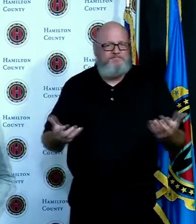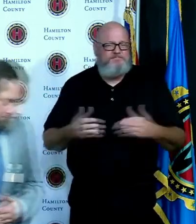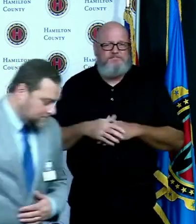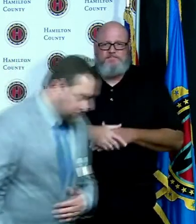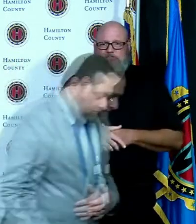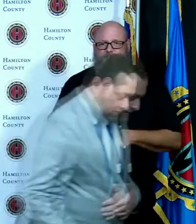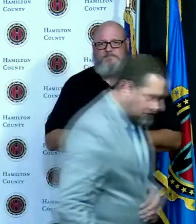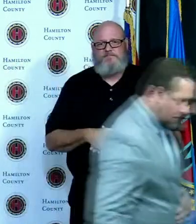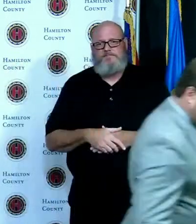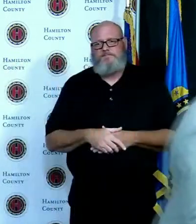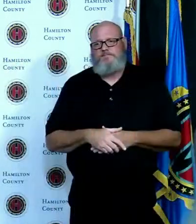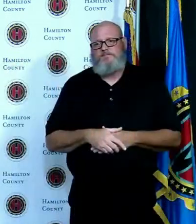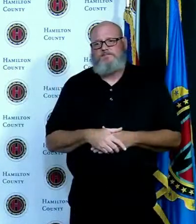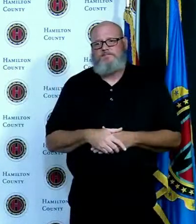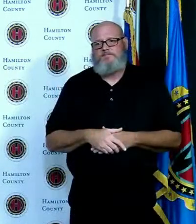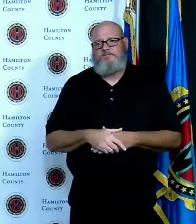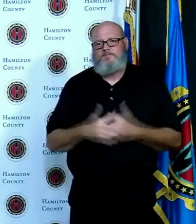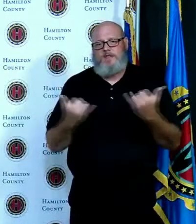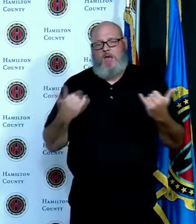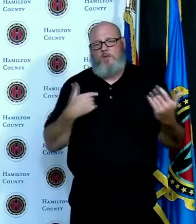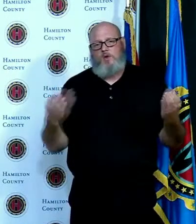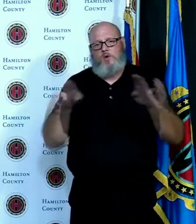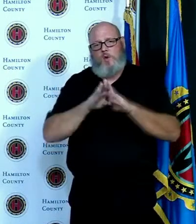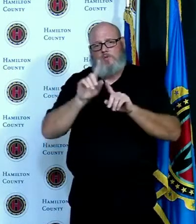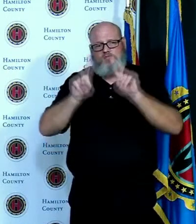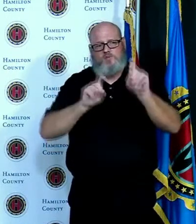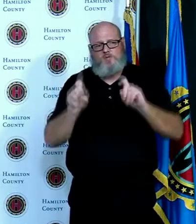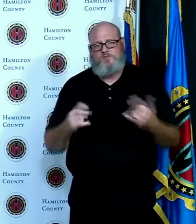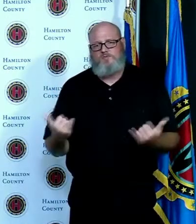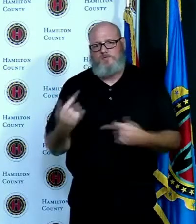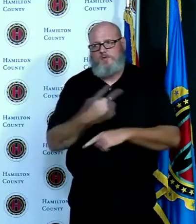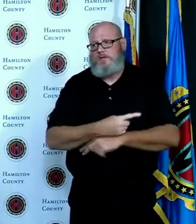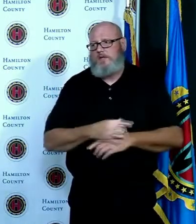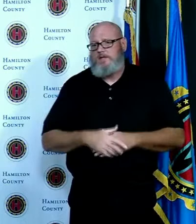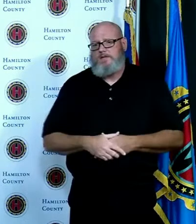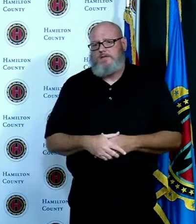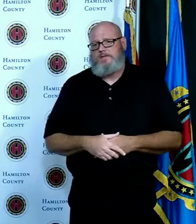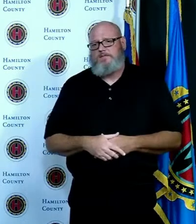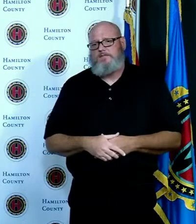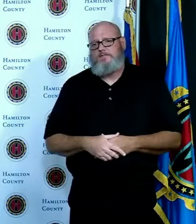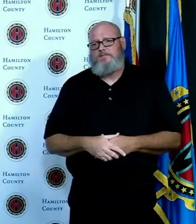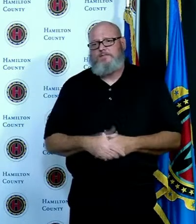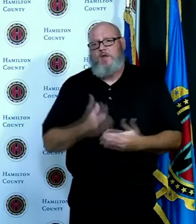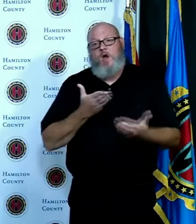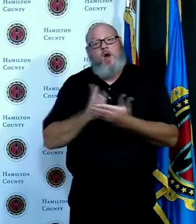that's all the questions we have today all right all right thank you all and thank you again to